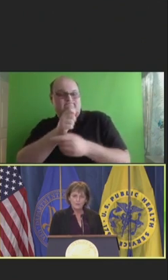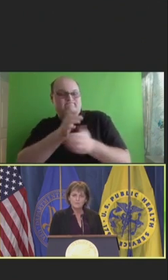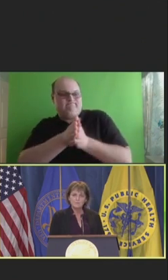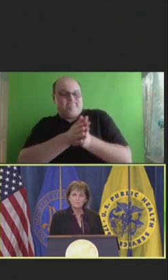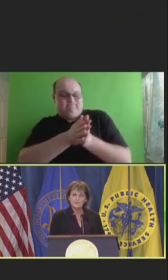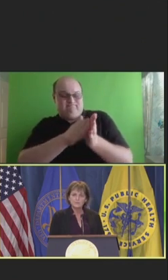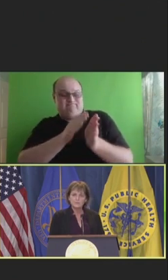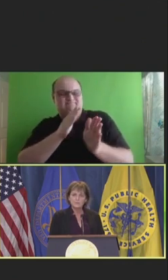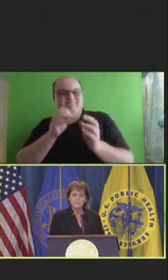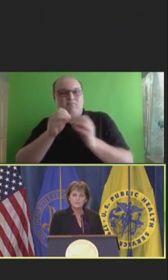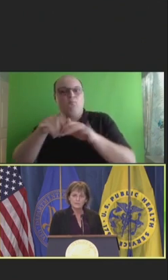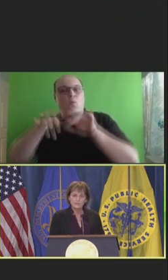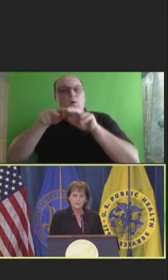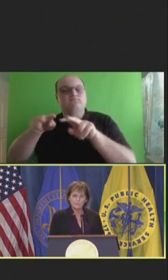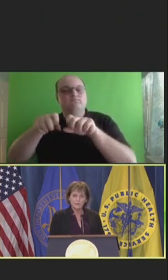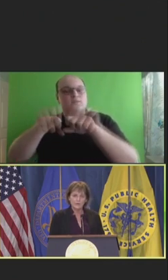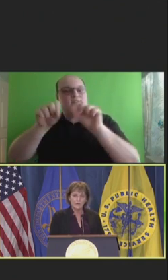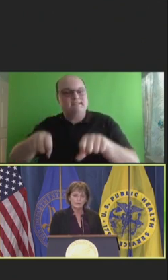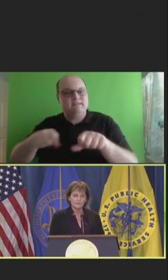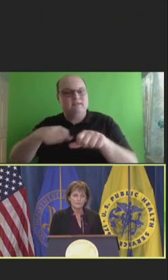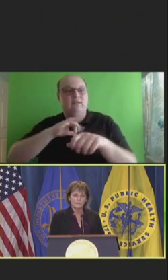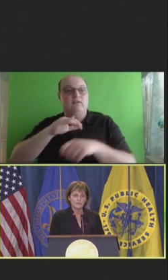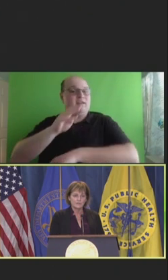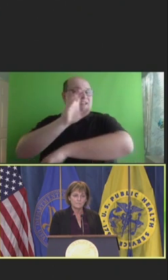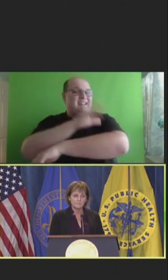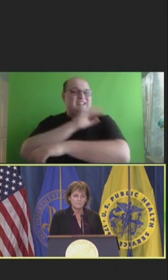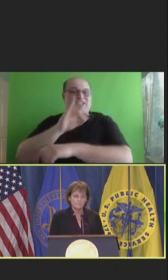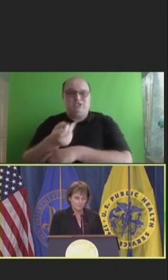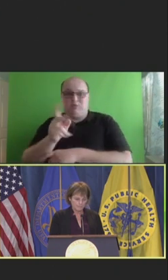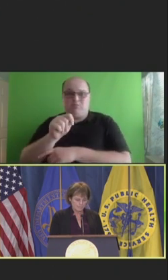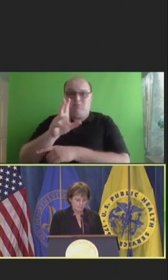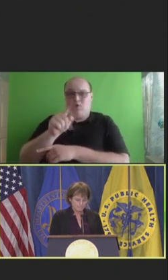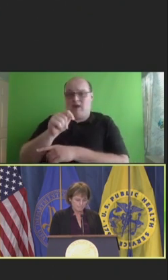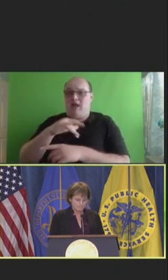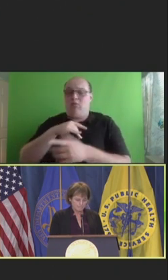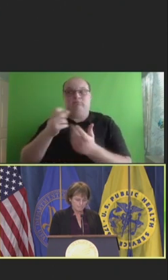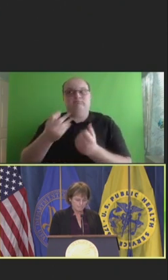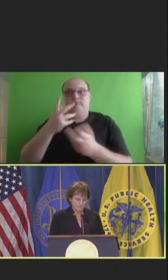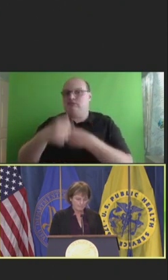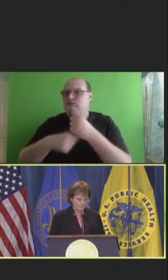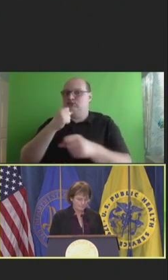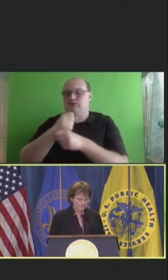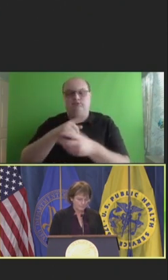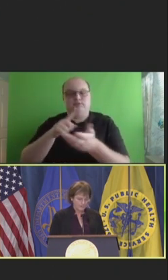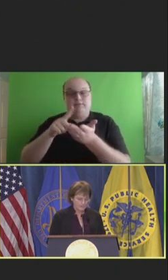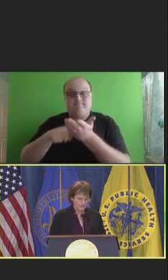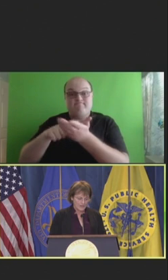We've been measuring clinician burnout for years.